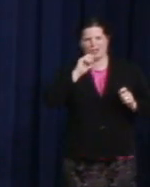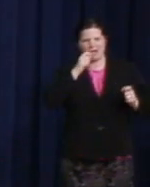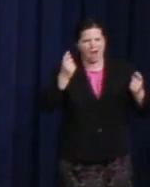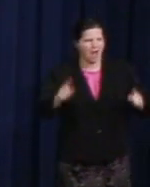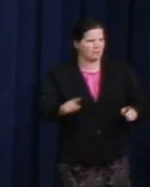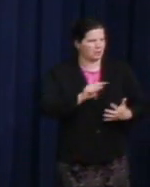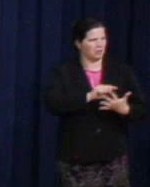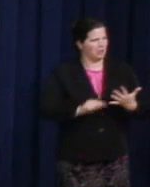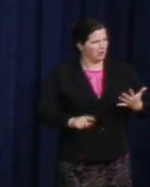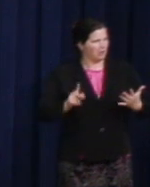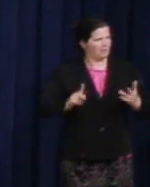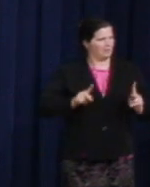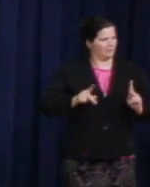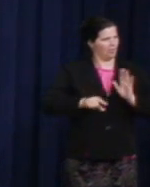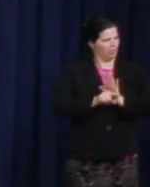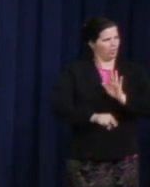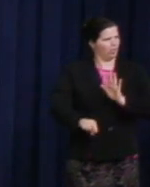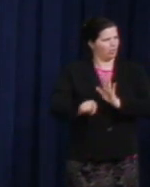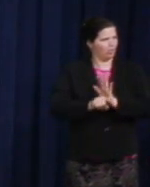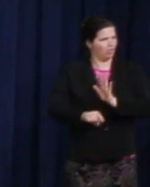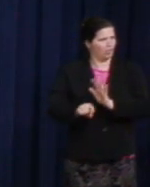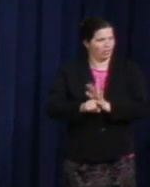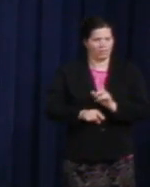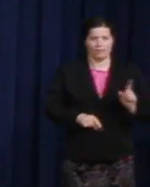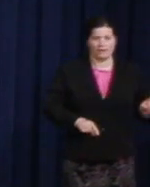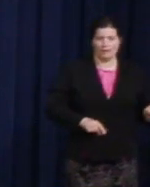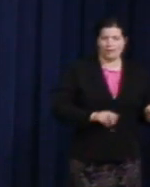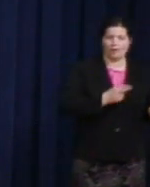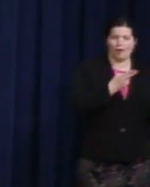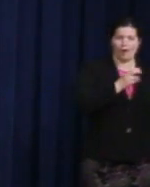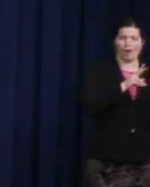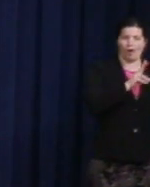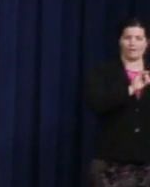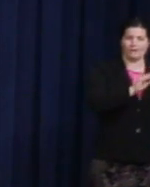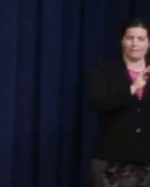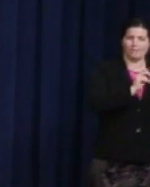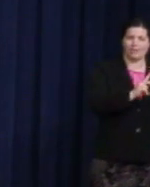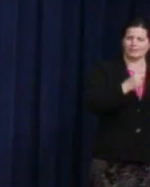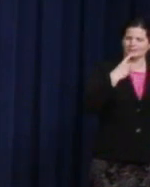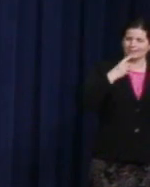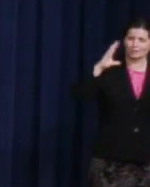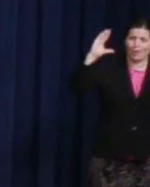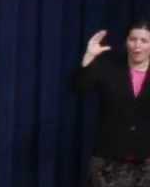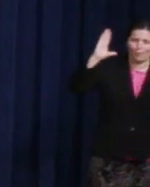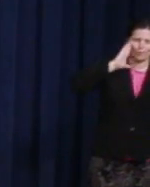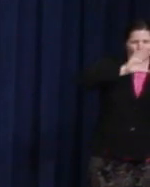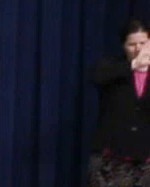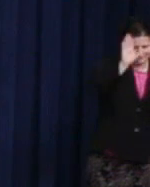And his legacy is a reminder that hope is never to be mocked. For the millions of gay people in this country